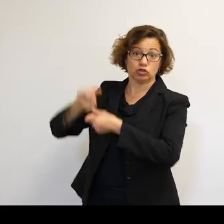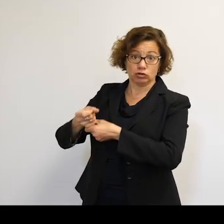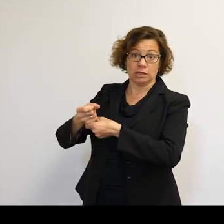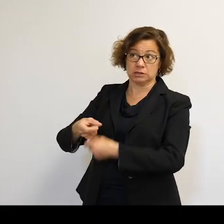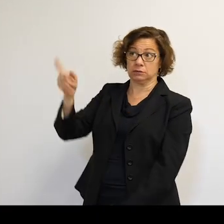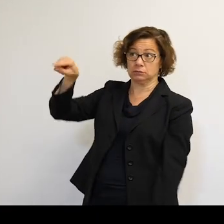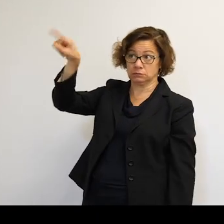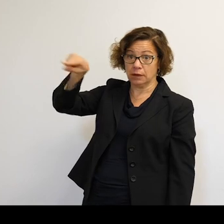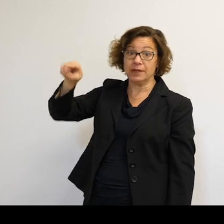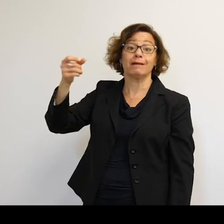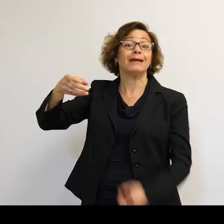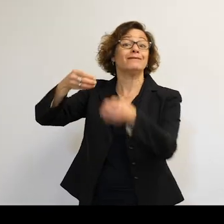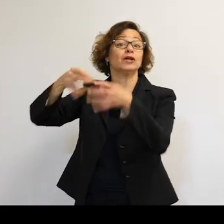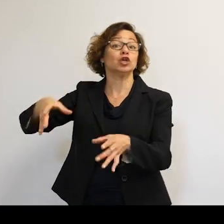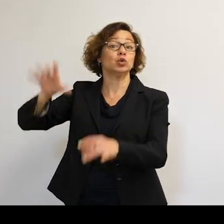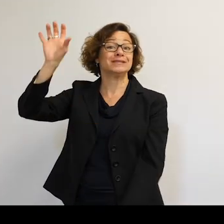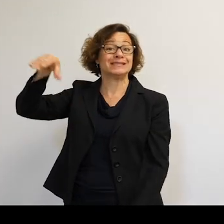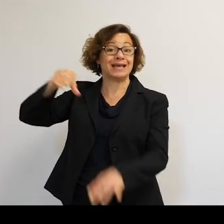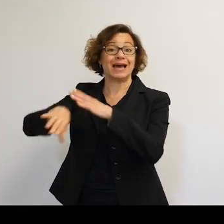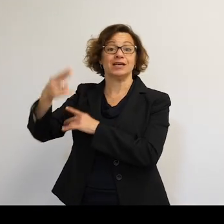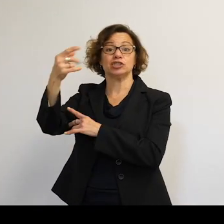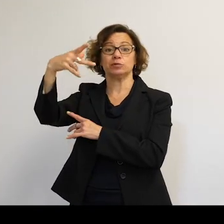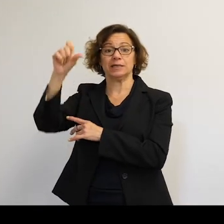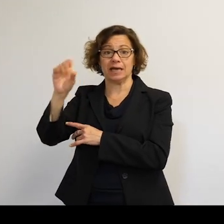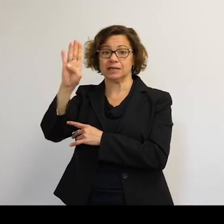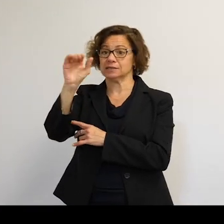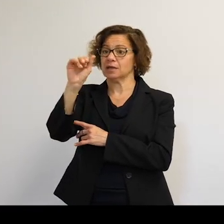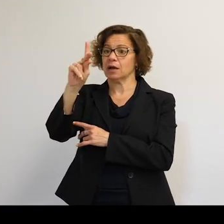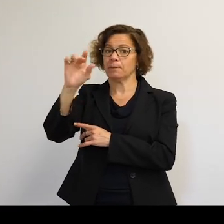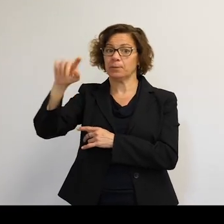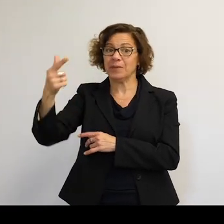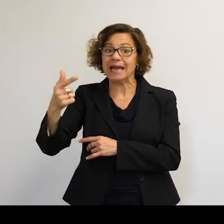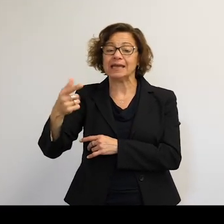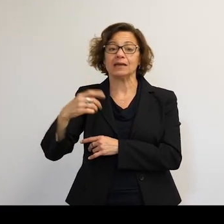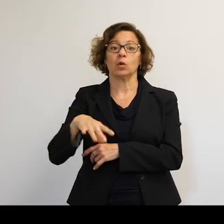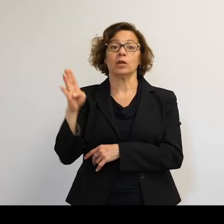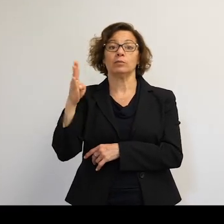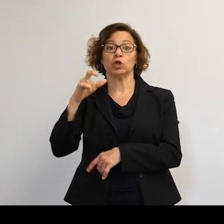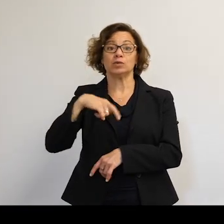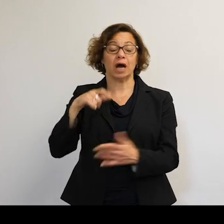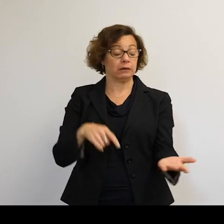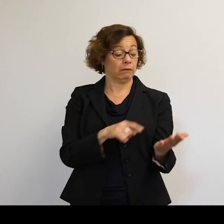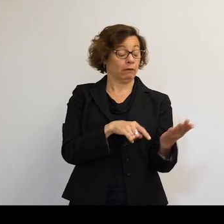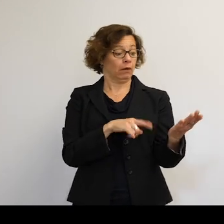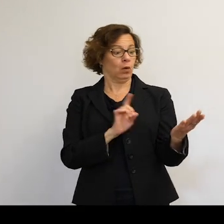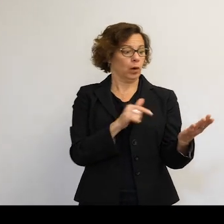If we were to lose access to GPS, then we'd lose the blue dot on our phone, but we'd also lose the world economy.